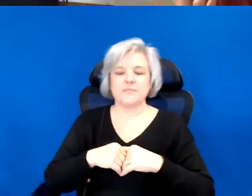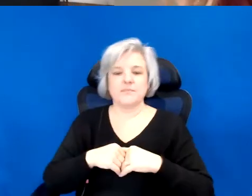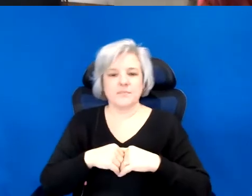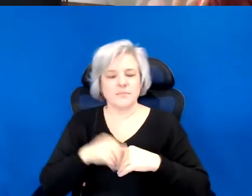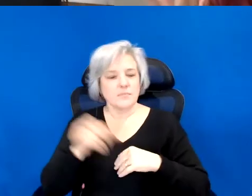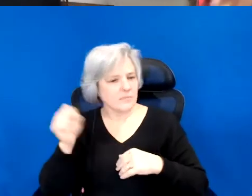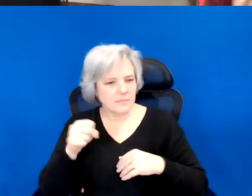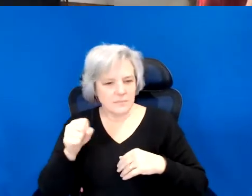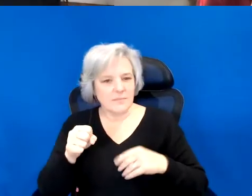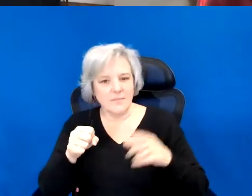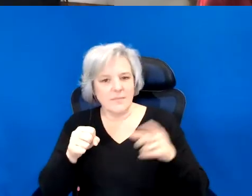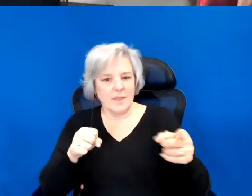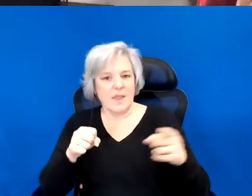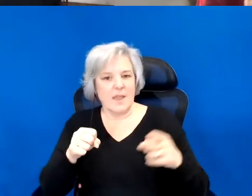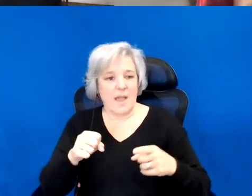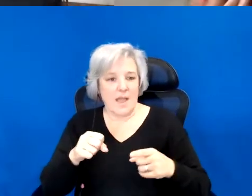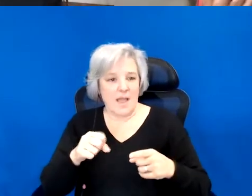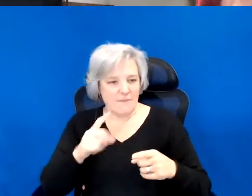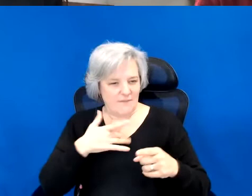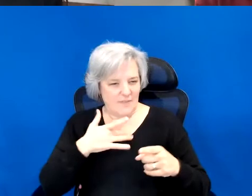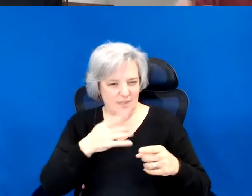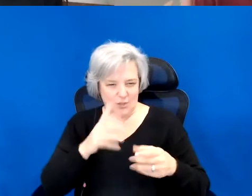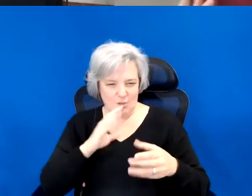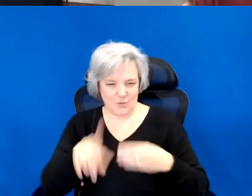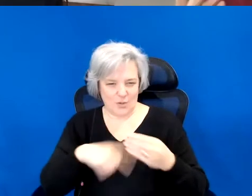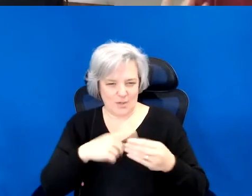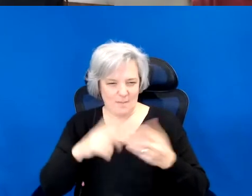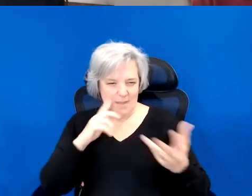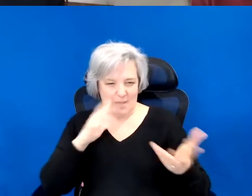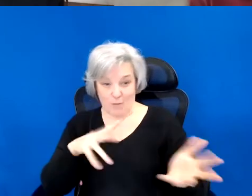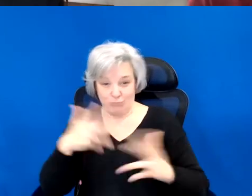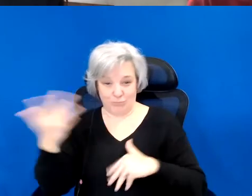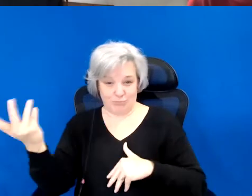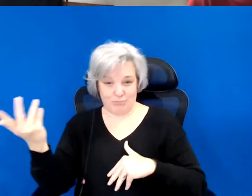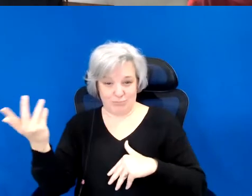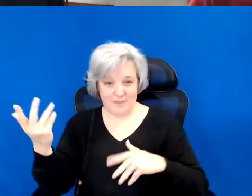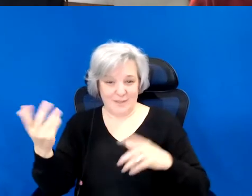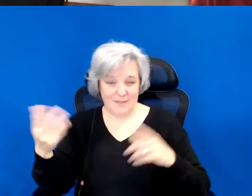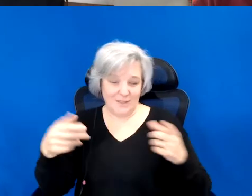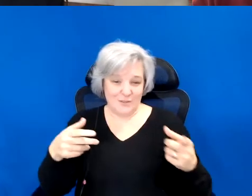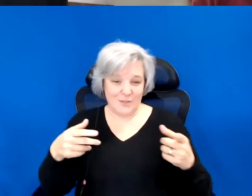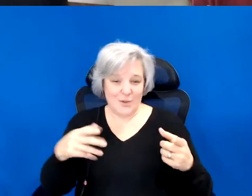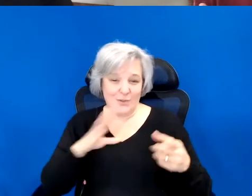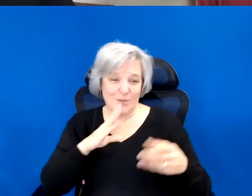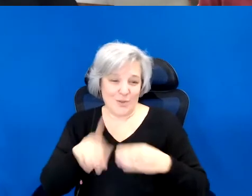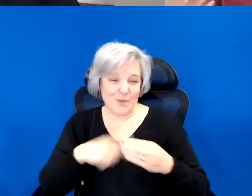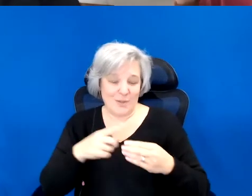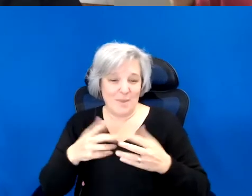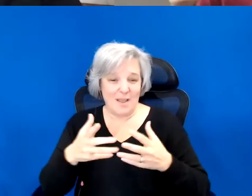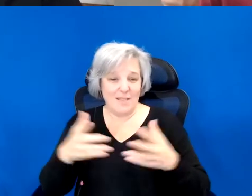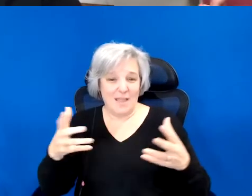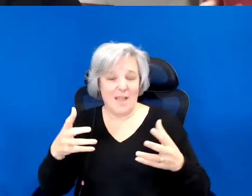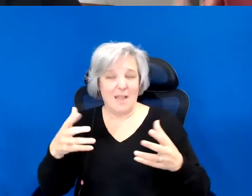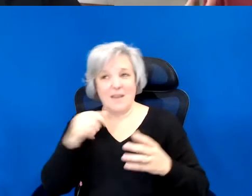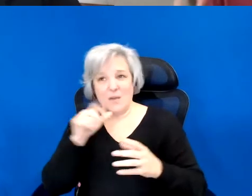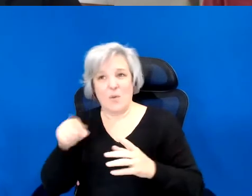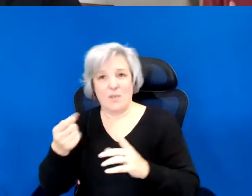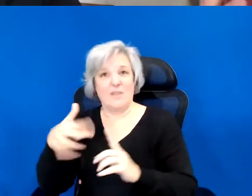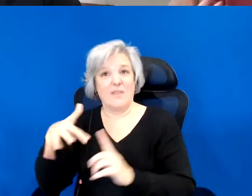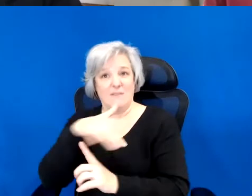So, it is not, I mean we are using a lot in relationship to you the environment, in disruption,